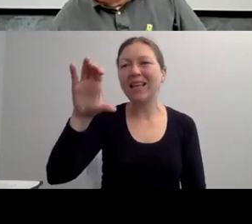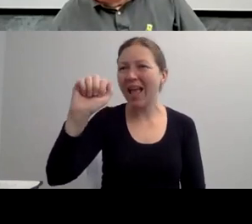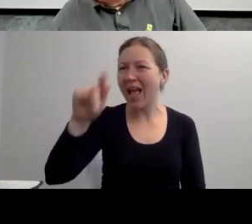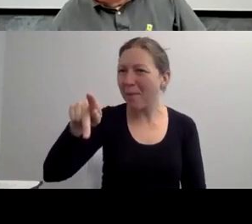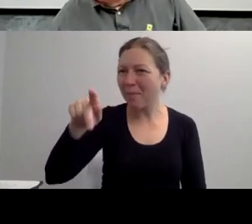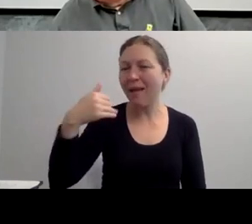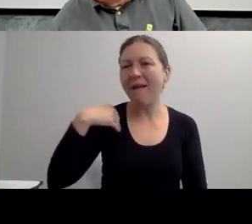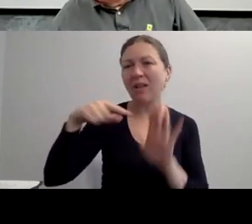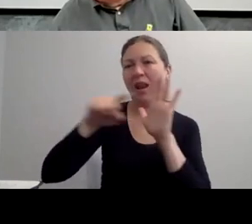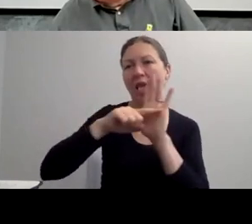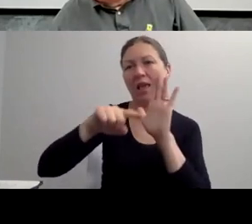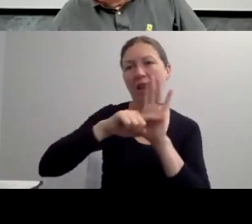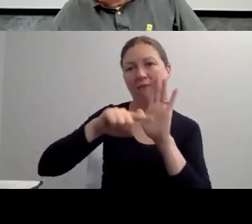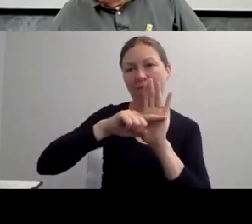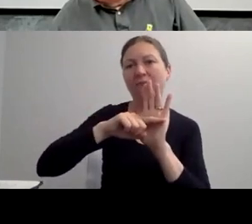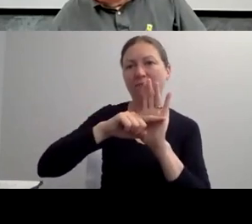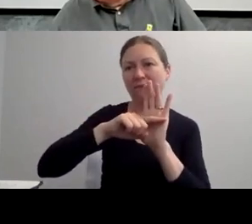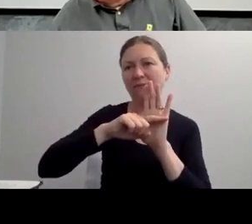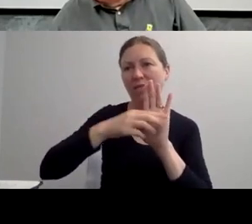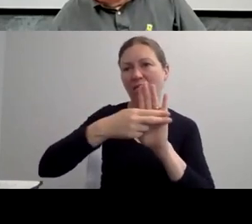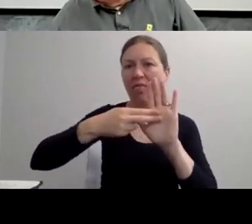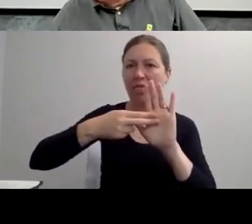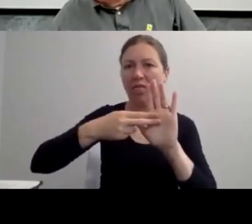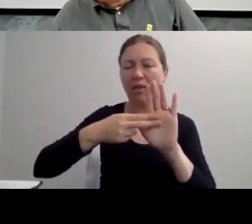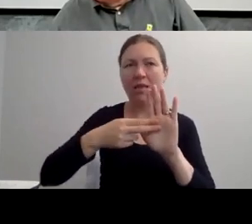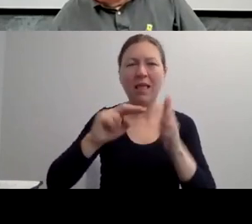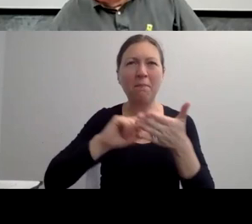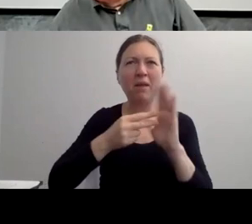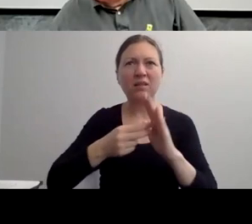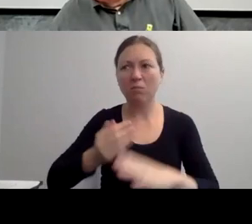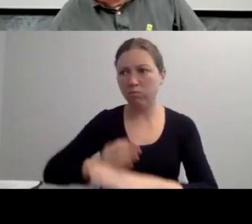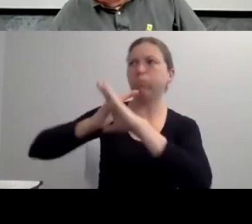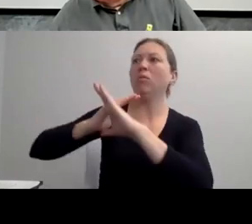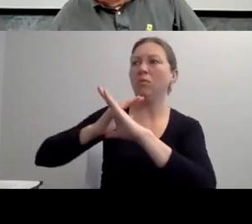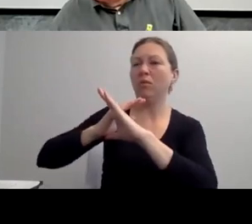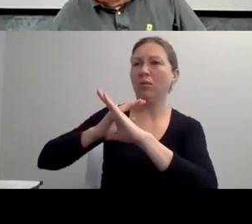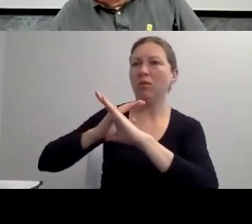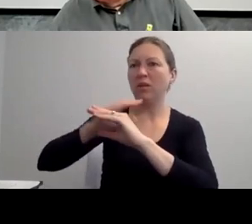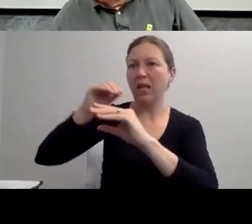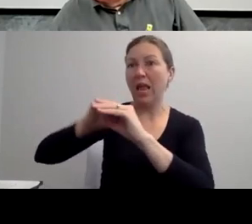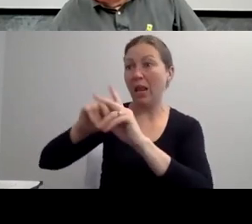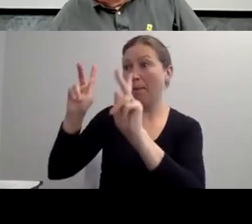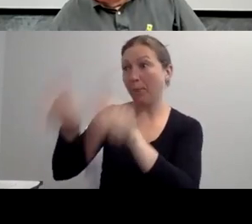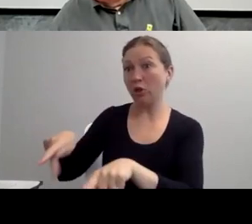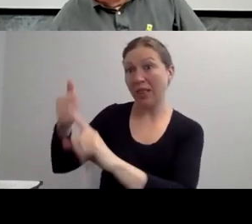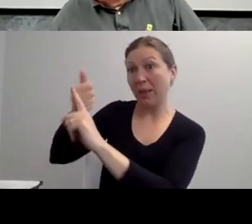THE INDEPENDENT LIVING MOVEMENT IN THE 1970s, WHICH MAINTAINS THAT PEOPLE WITH DISABILITIES